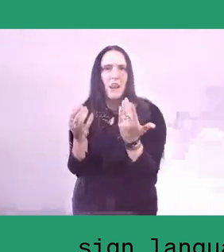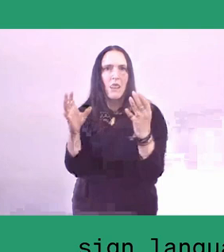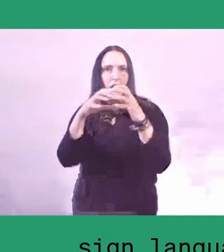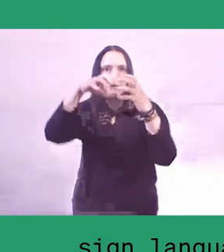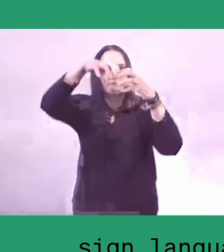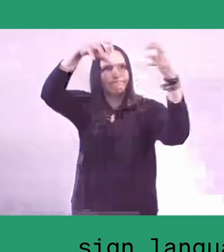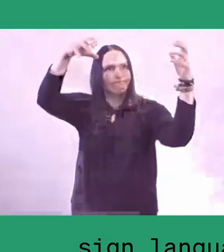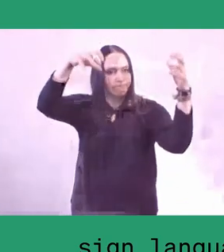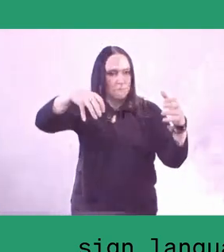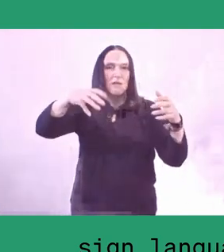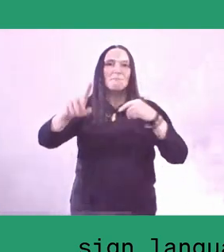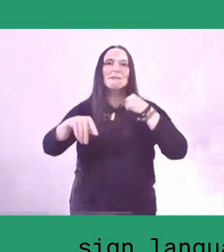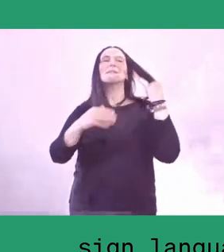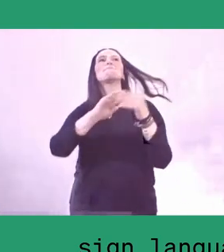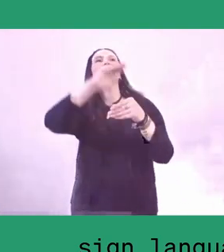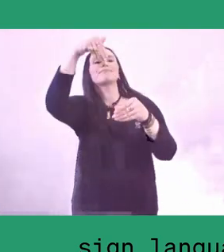and, as Armin already elaborated,